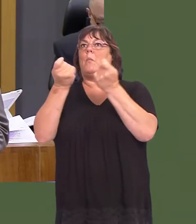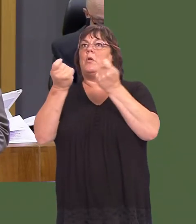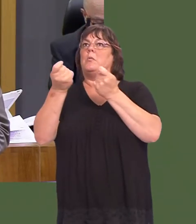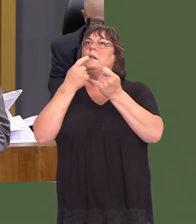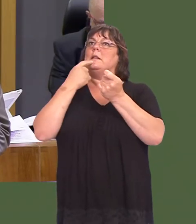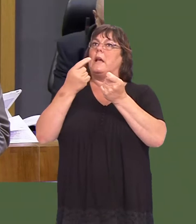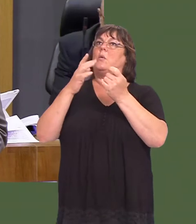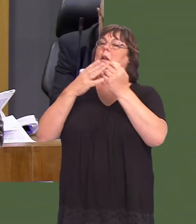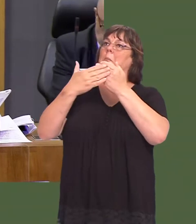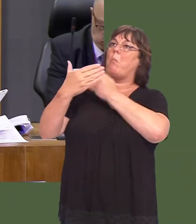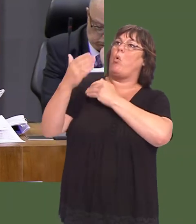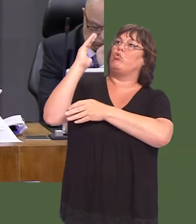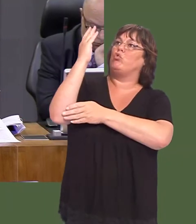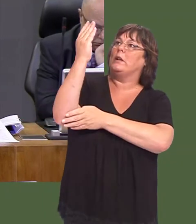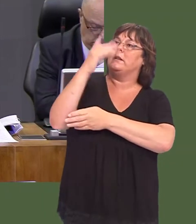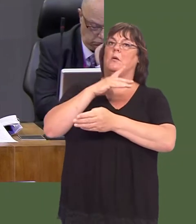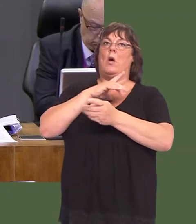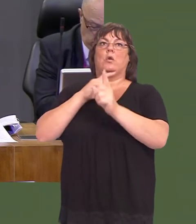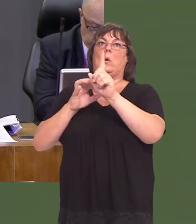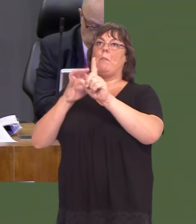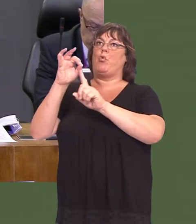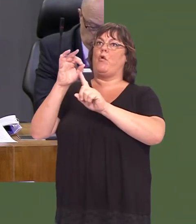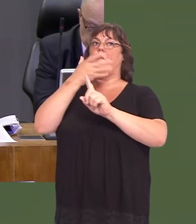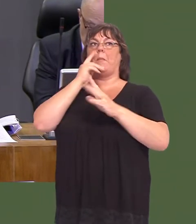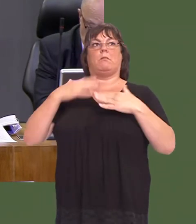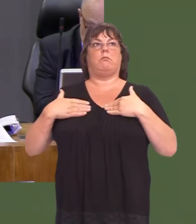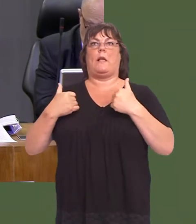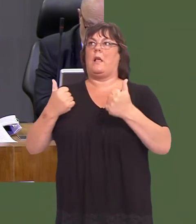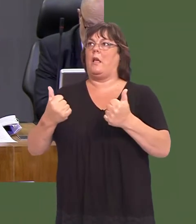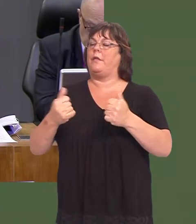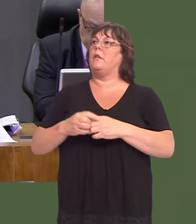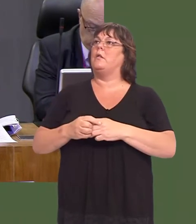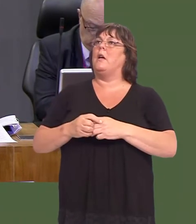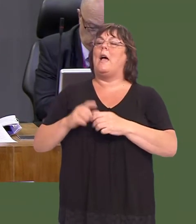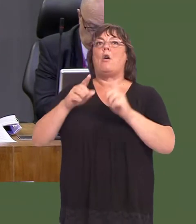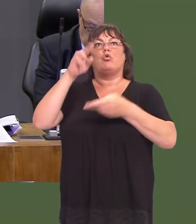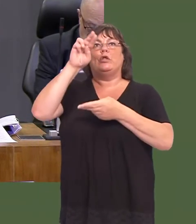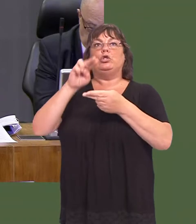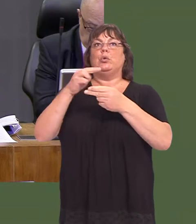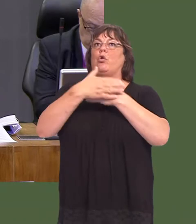increasing tree cover as key to improving general well-being, reducing greenhouse gases